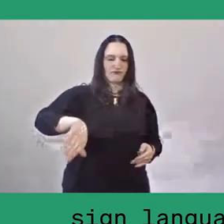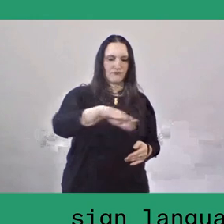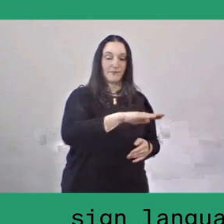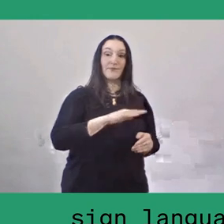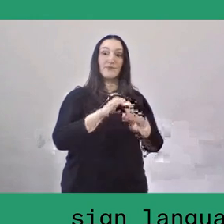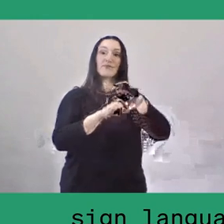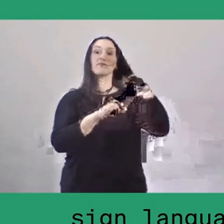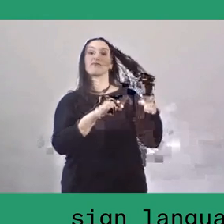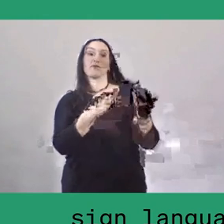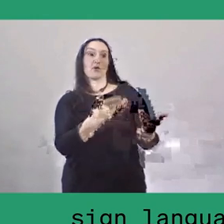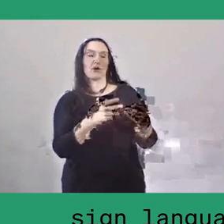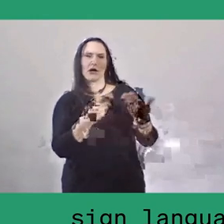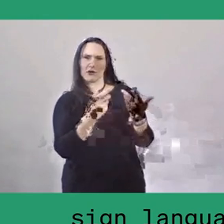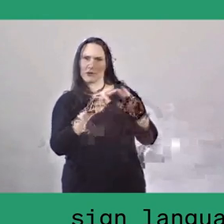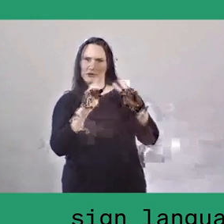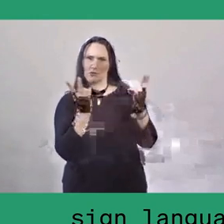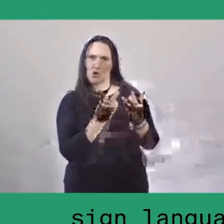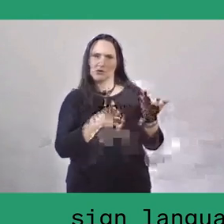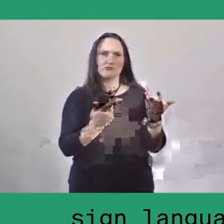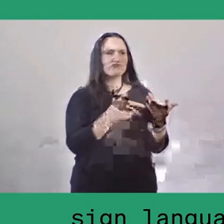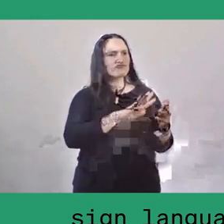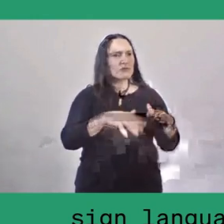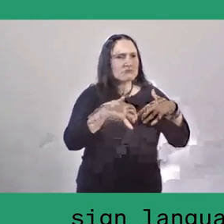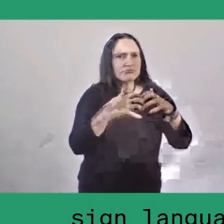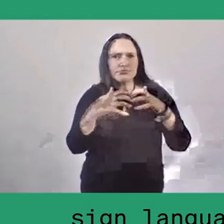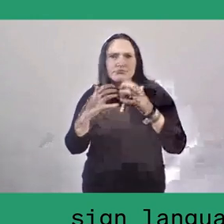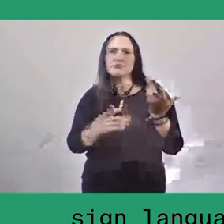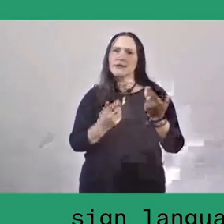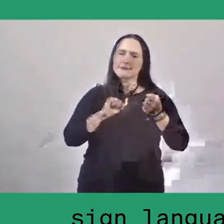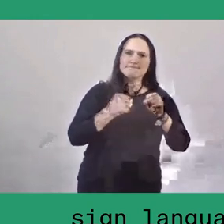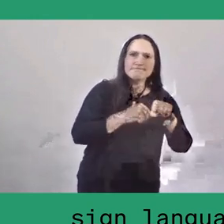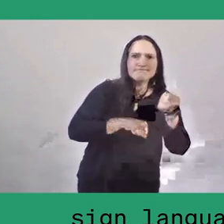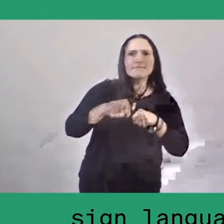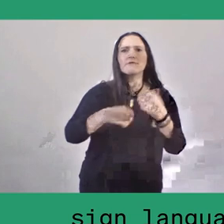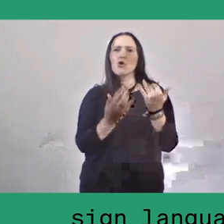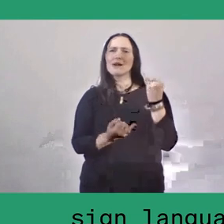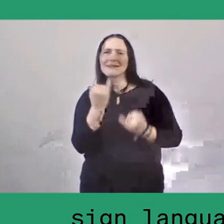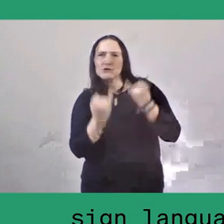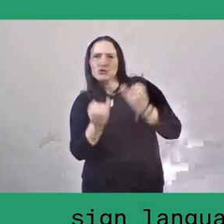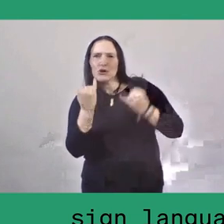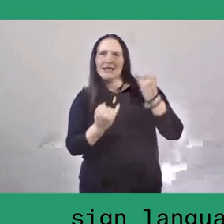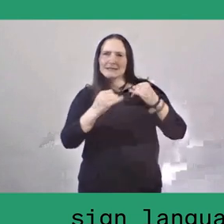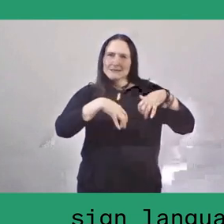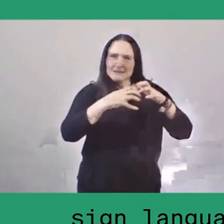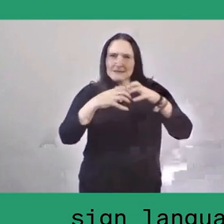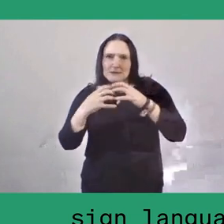and land-grabbing for extractive and consumptive industries, lumbungs are disappearing.